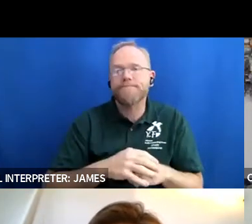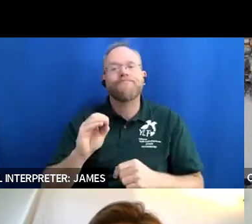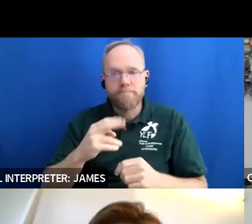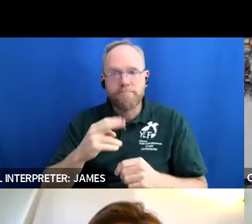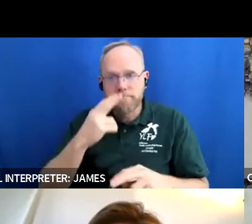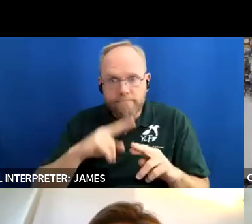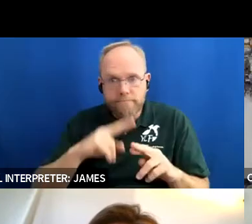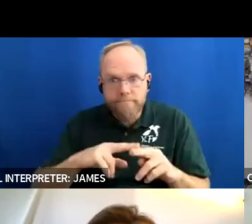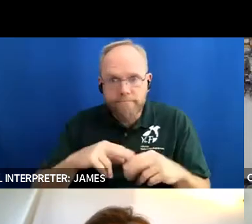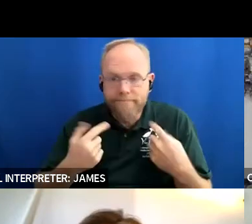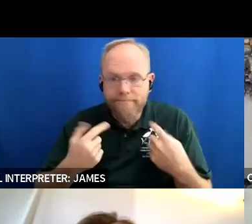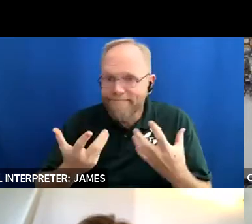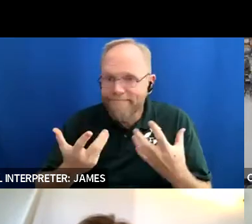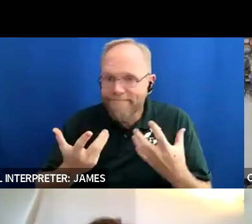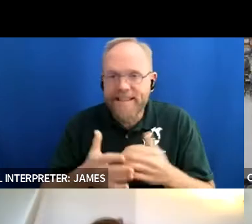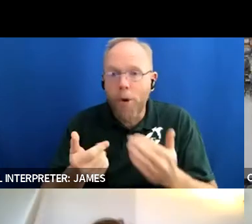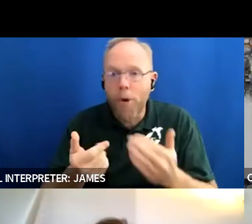even though i was a delegate many years ago